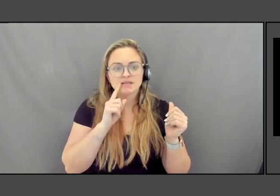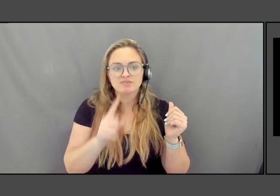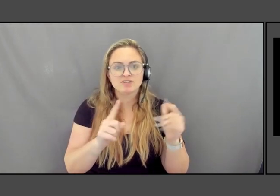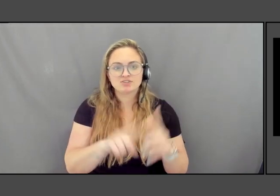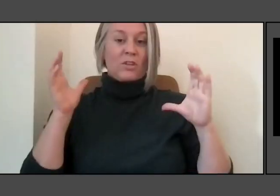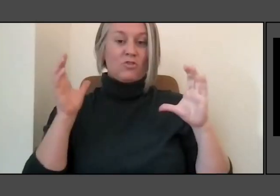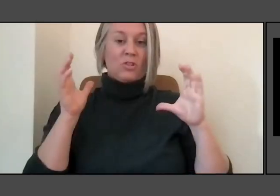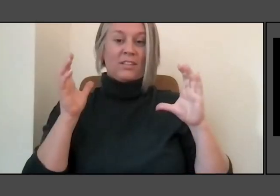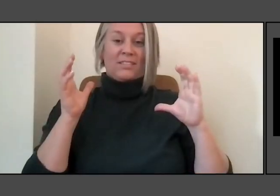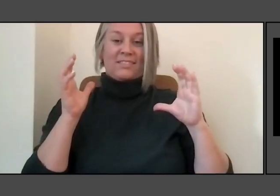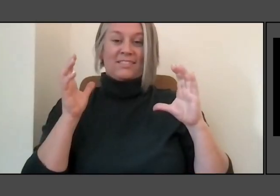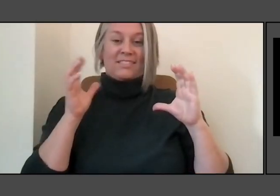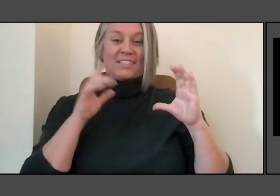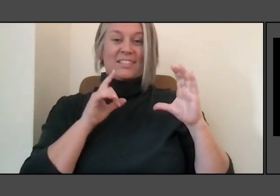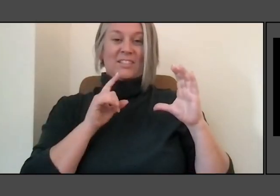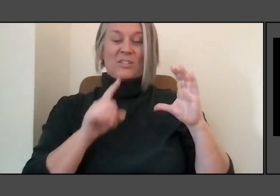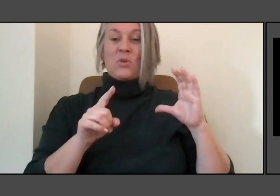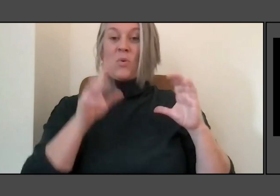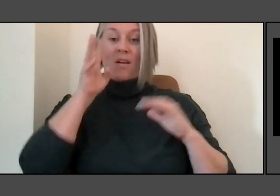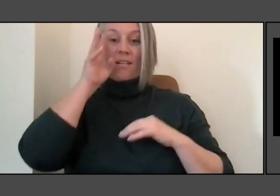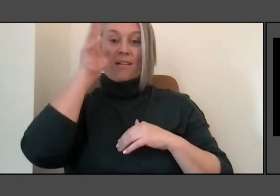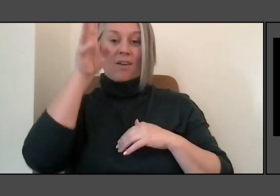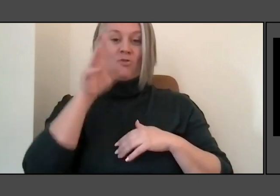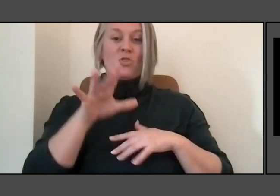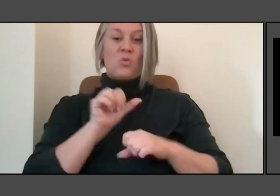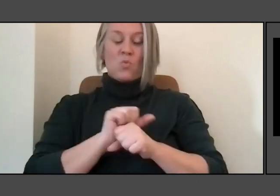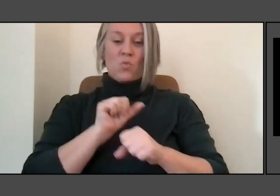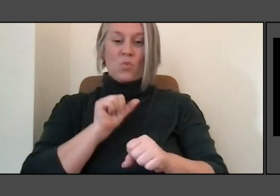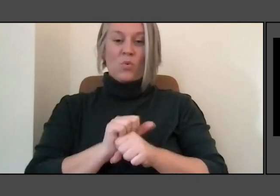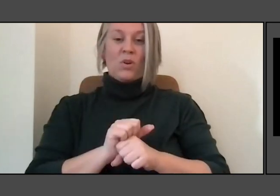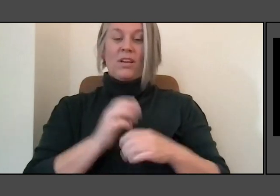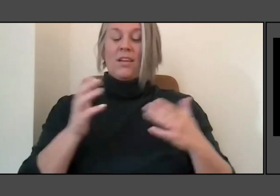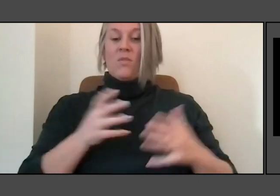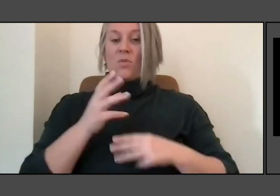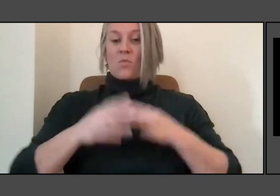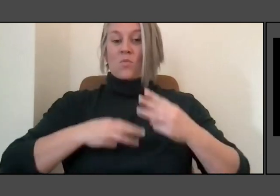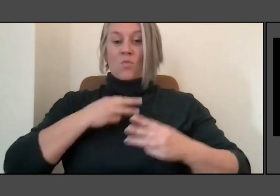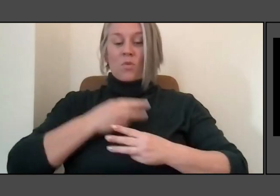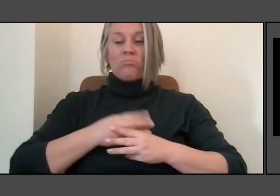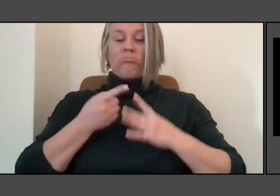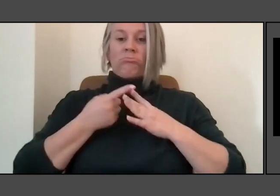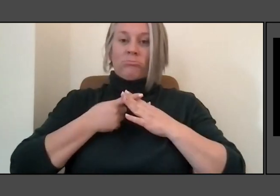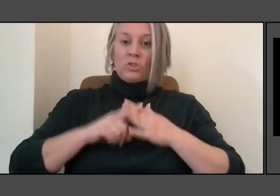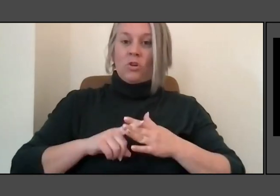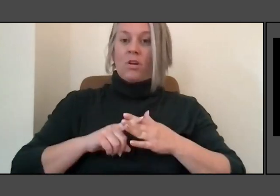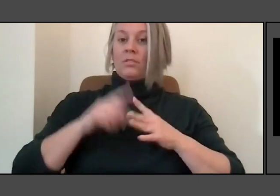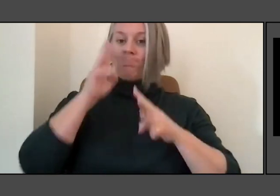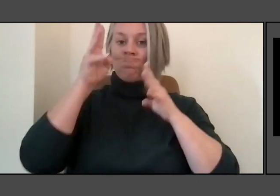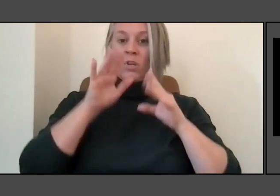when you are, you know, in the world of beginning to make work. Can you talk with us about the natural world